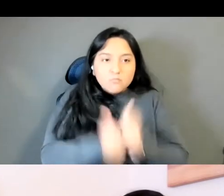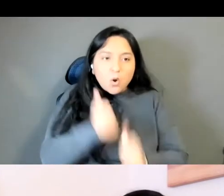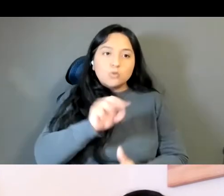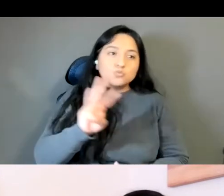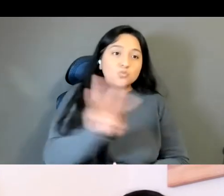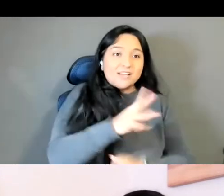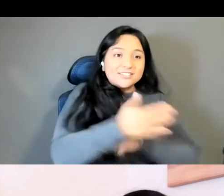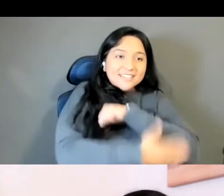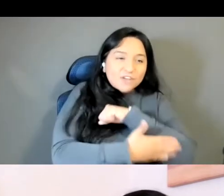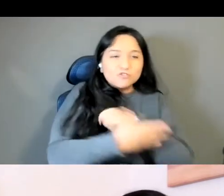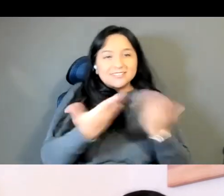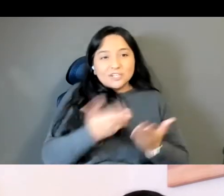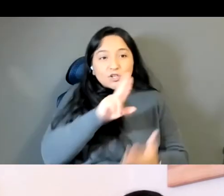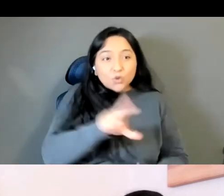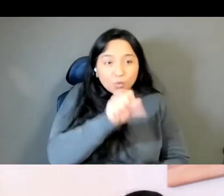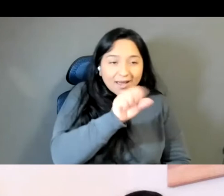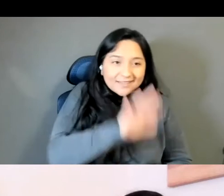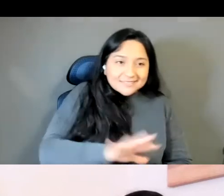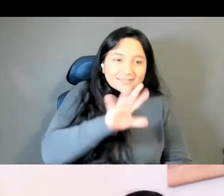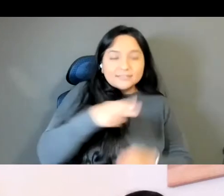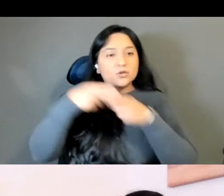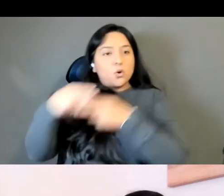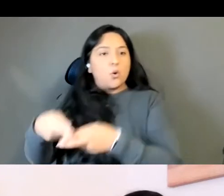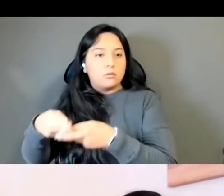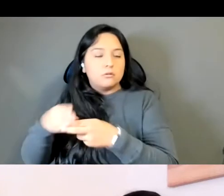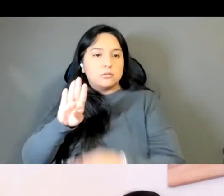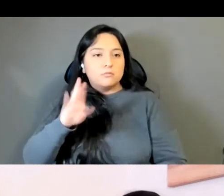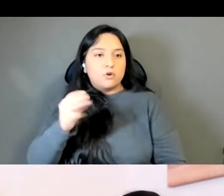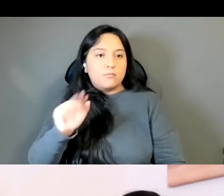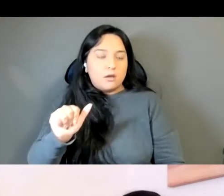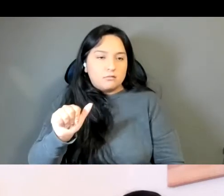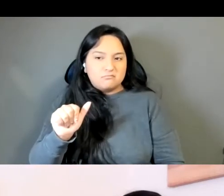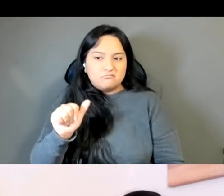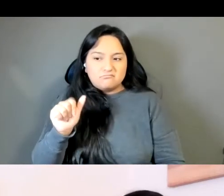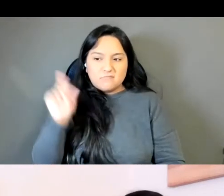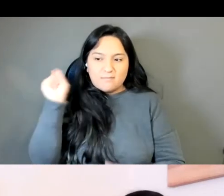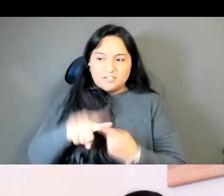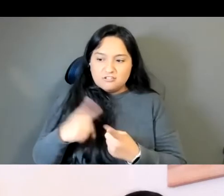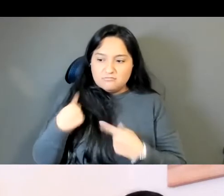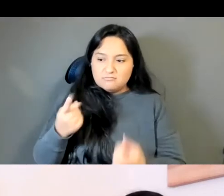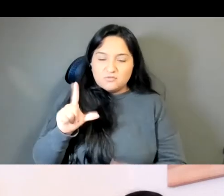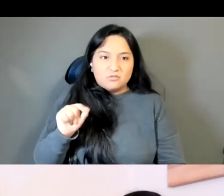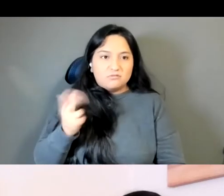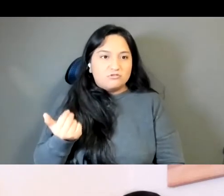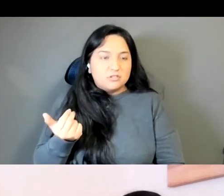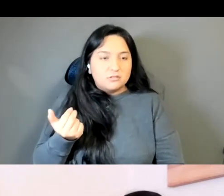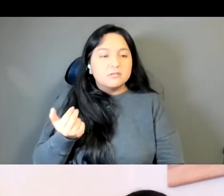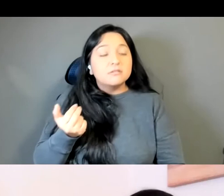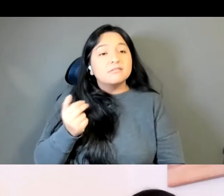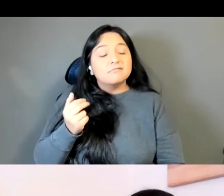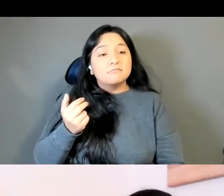time, up until around 2013 was, you know, a name given to the country by colonizers,